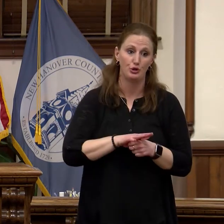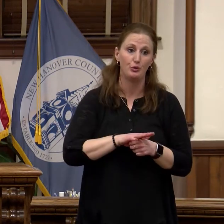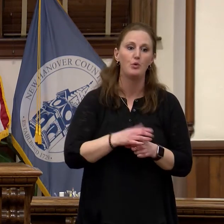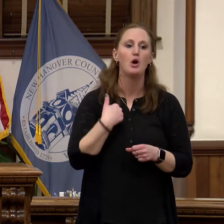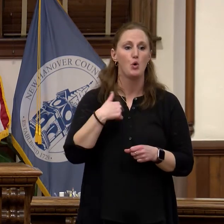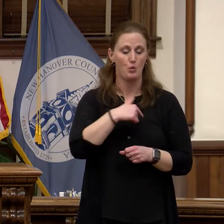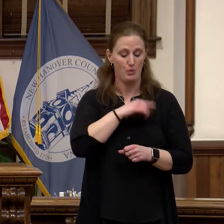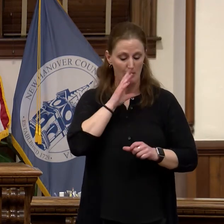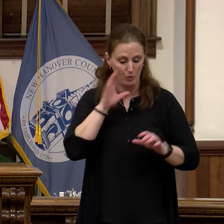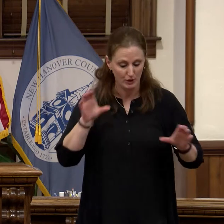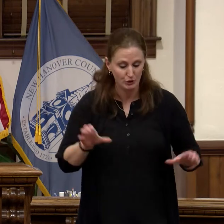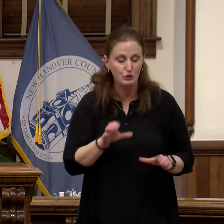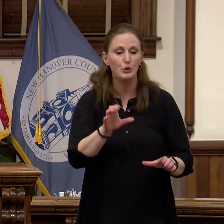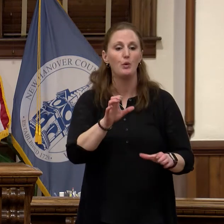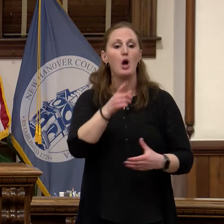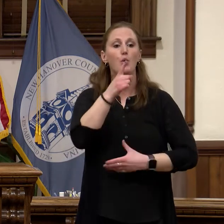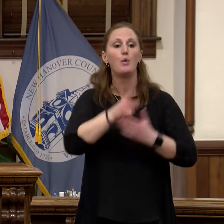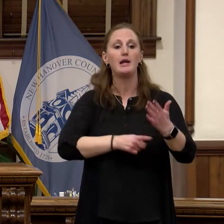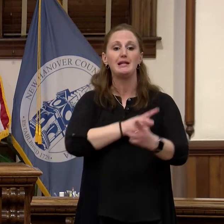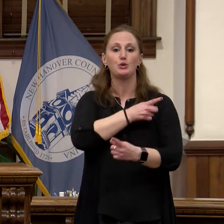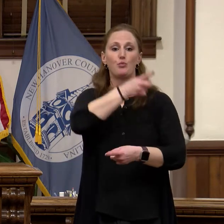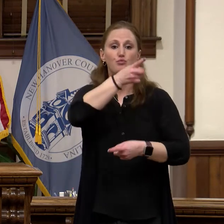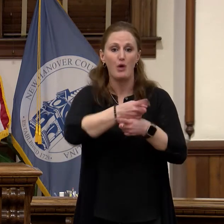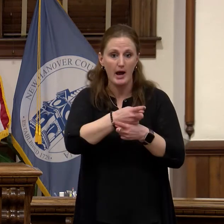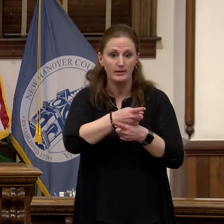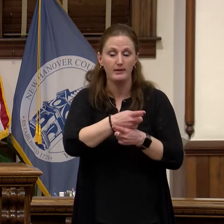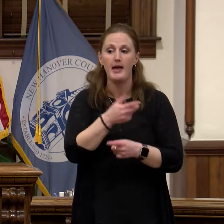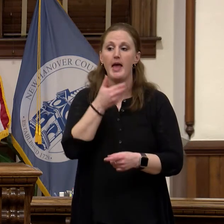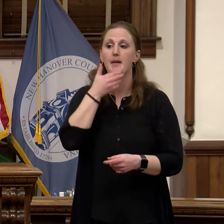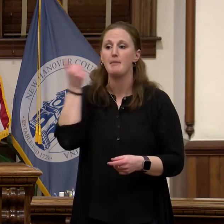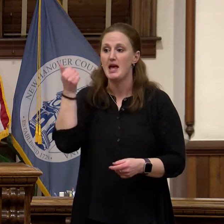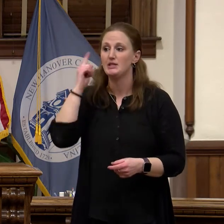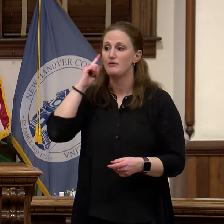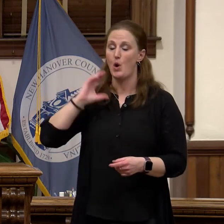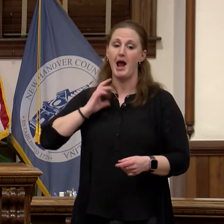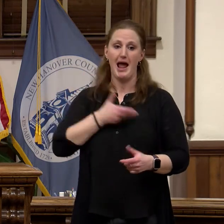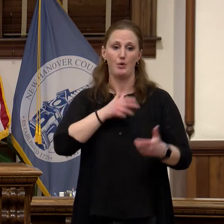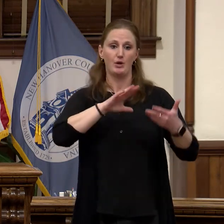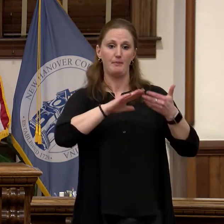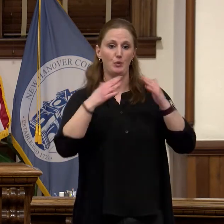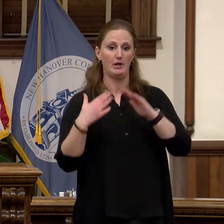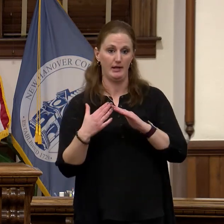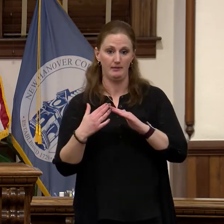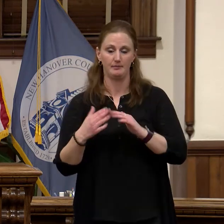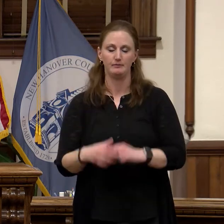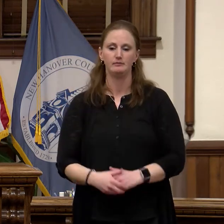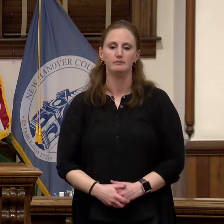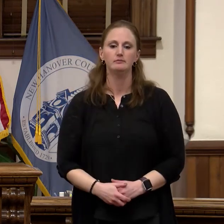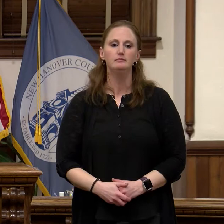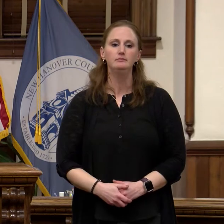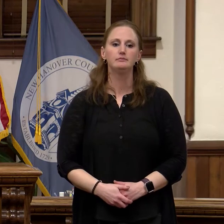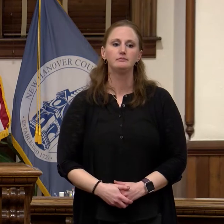what is right and best for our community. The year ahead of us is going to be